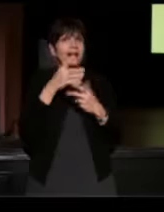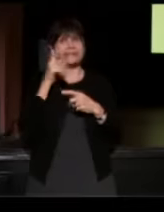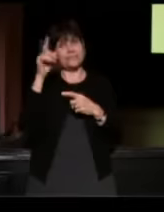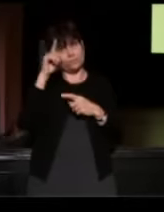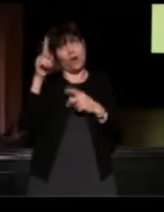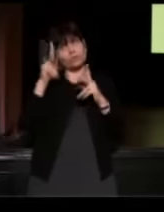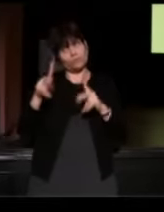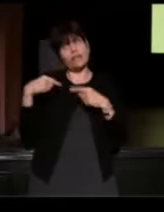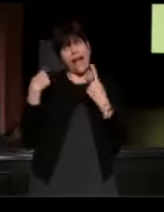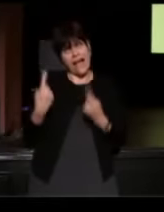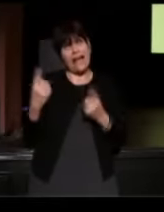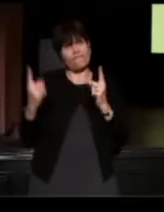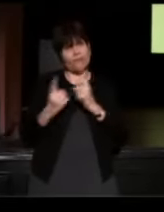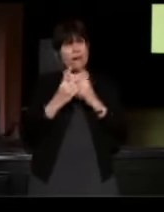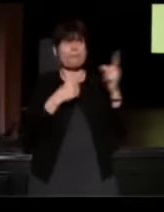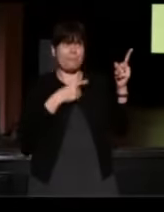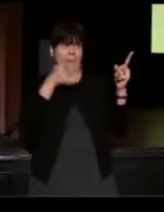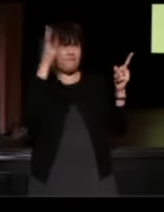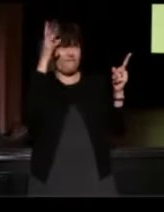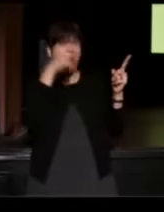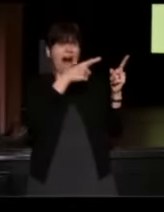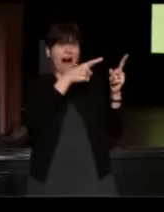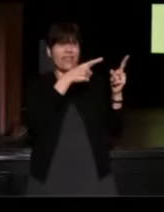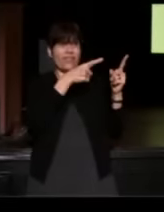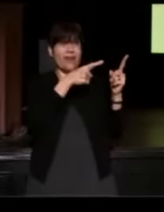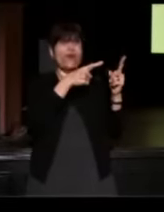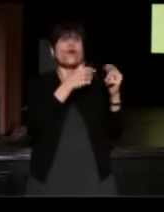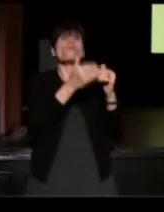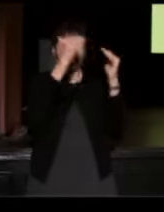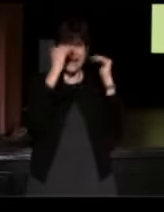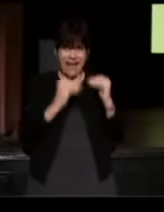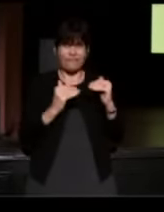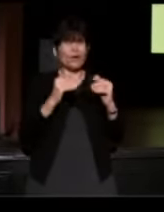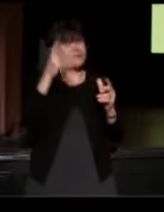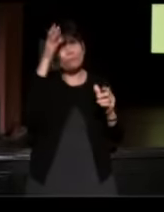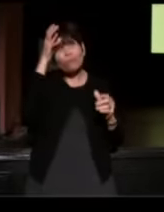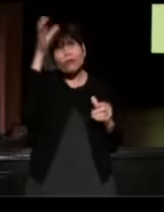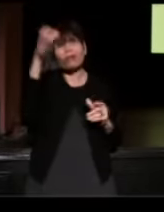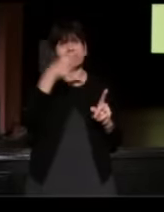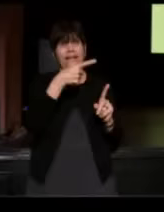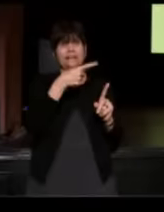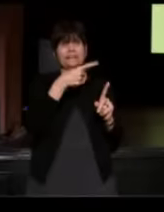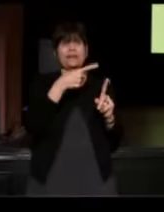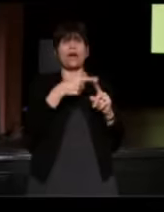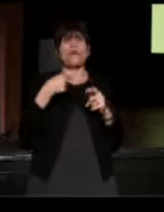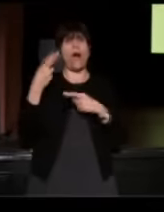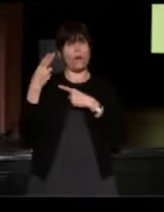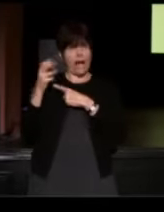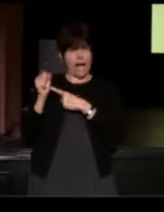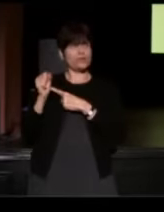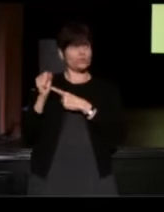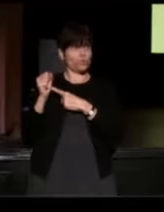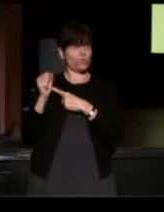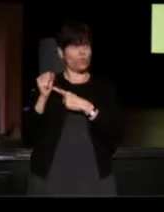but I think my father ranks right up there as brilliant. When I was in high school, I was taking algebra